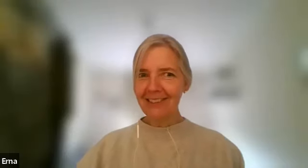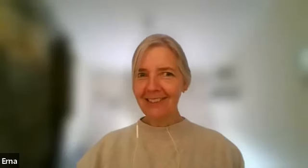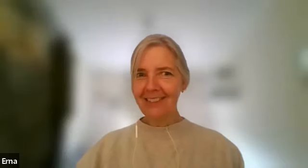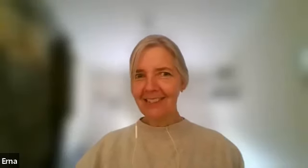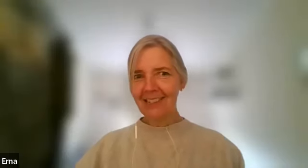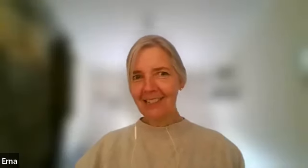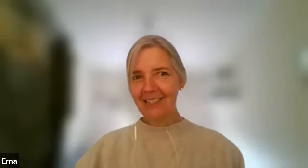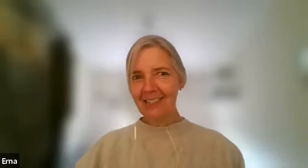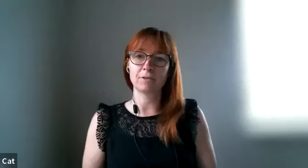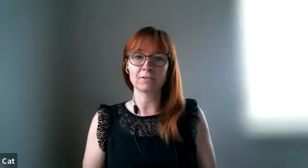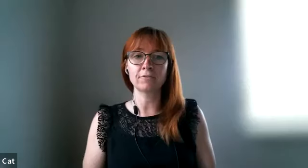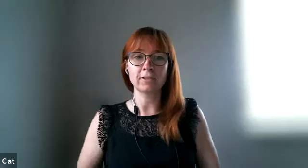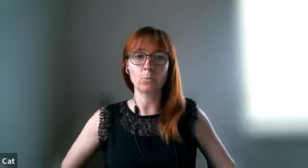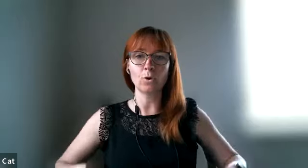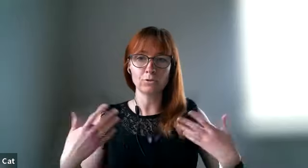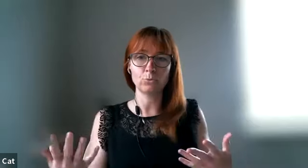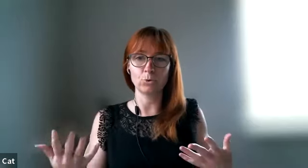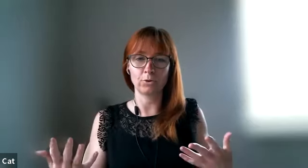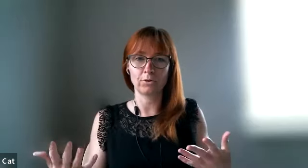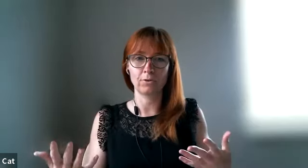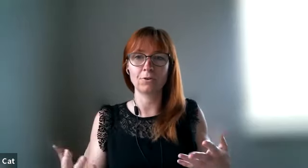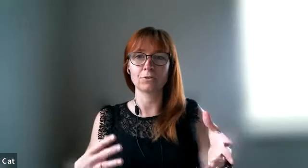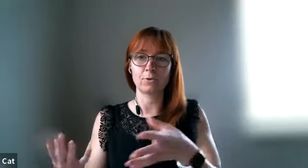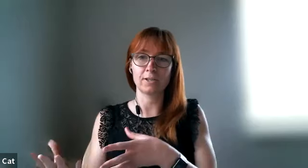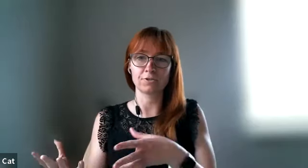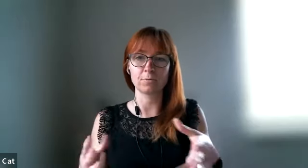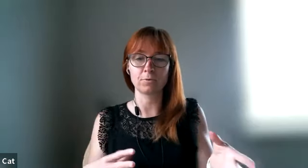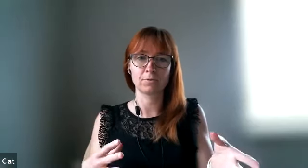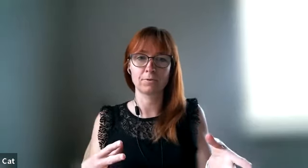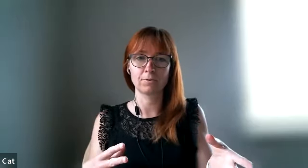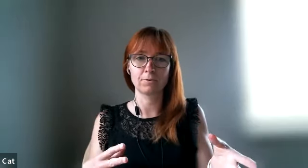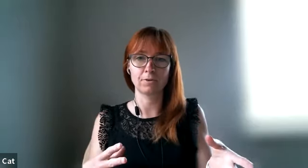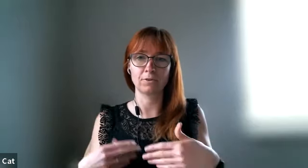it it doesn't have to be because if they want to work on your relationship on there